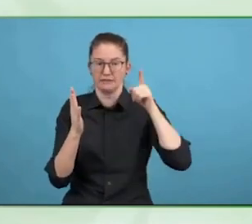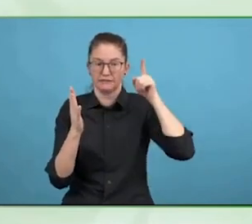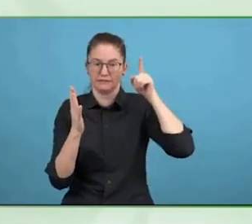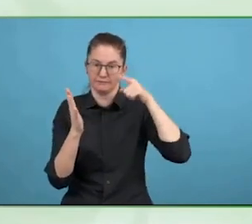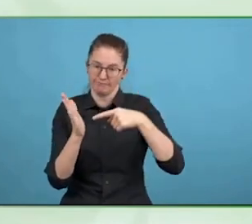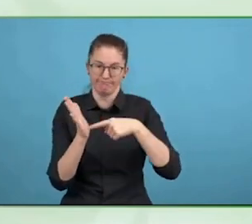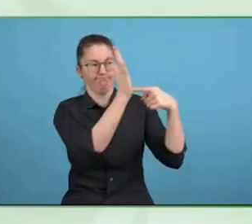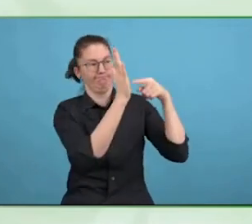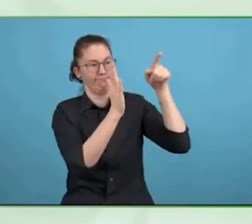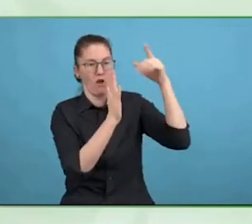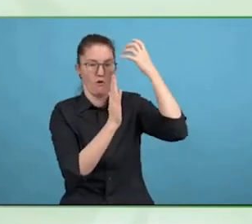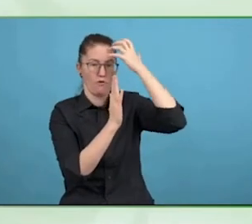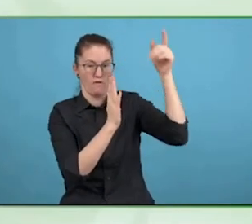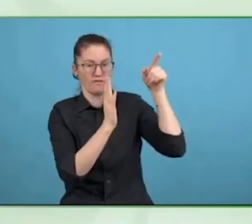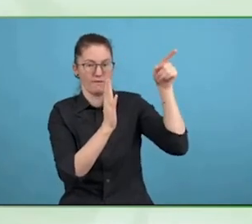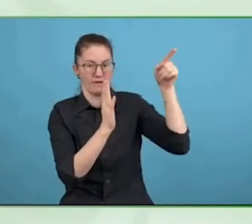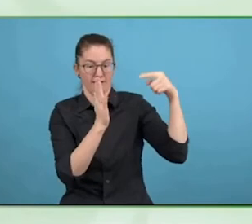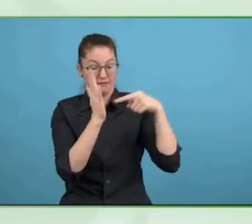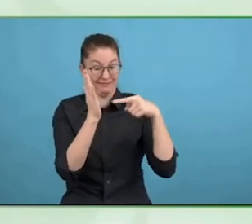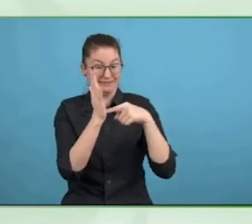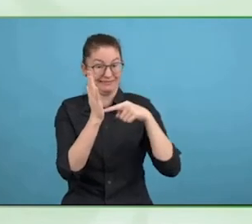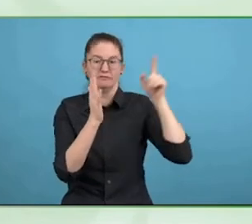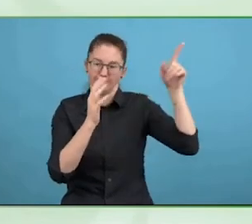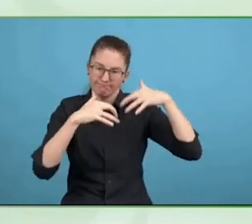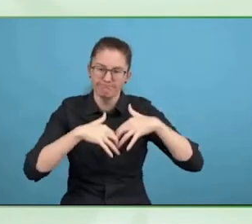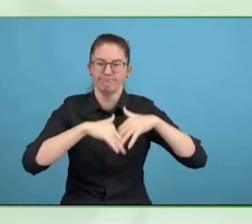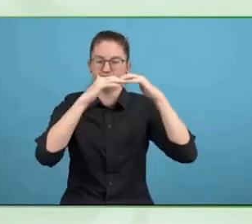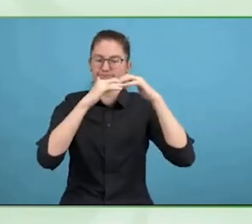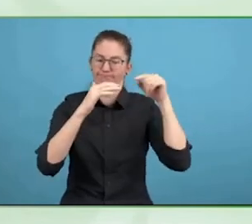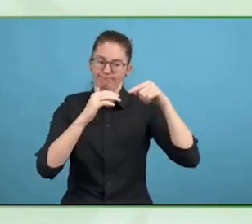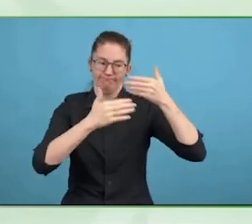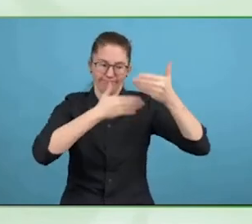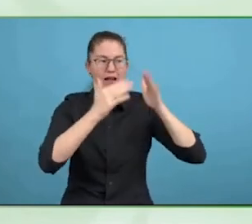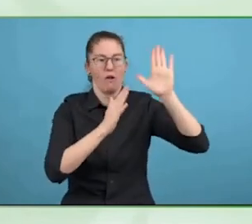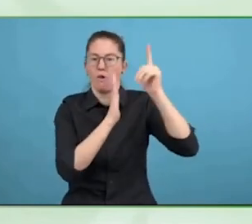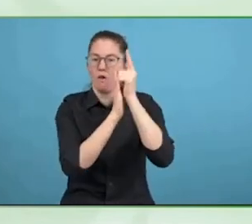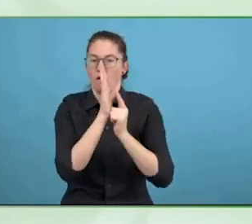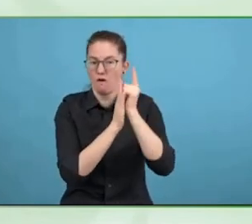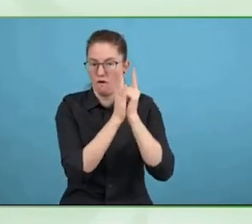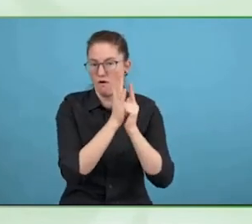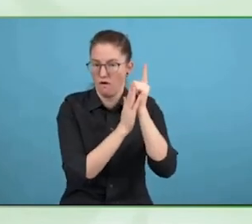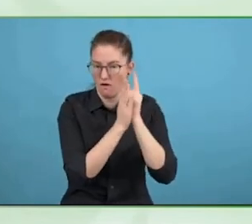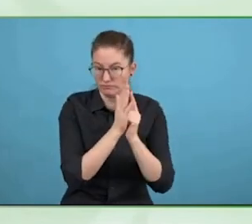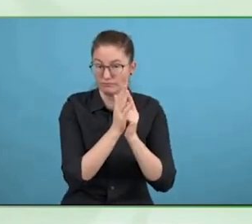Disability -related. That would be different for each person, one person might require a